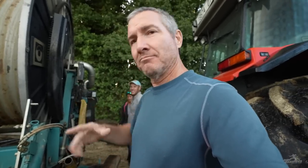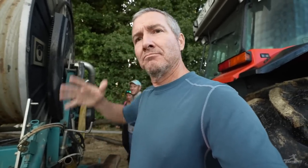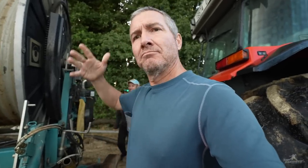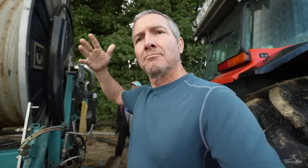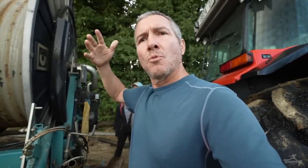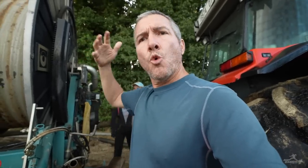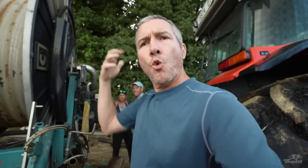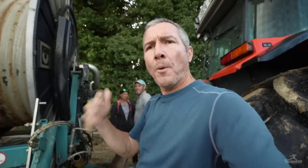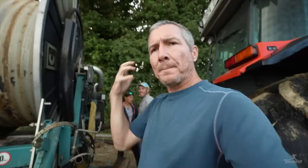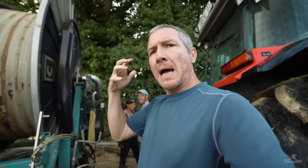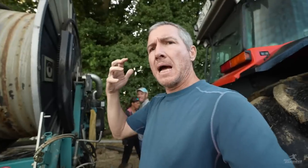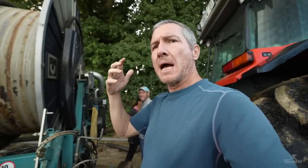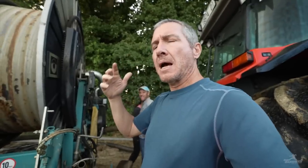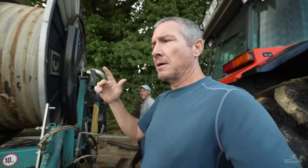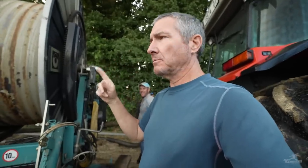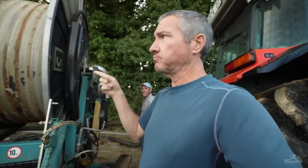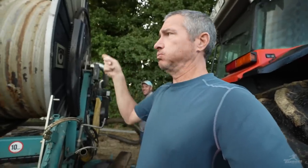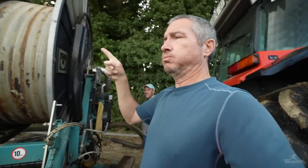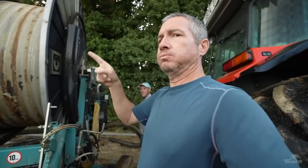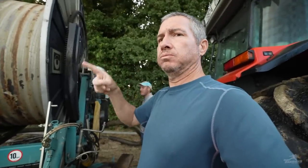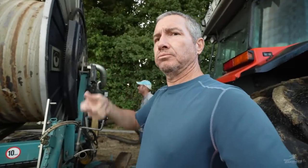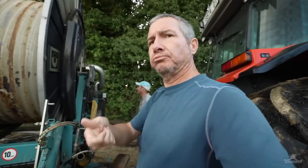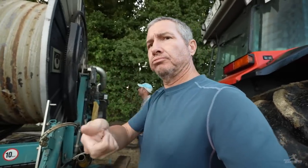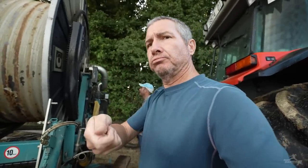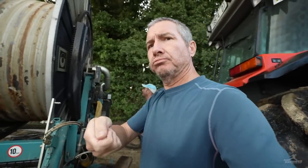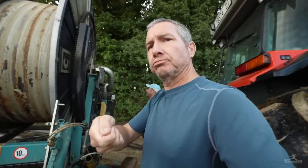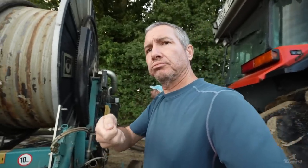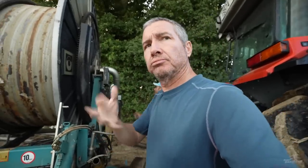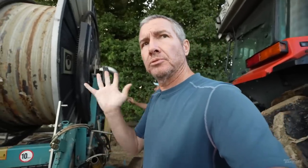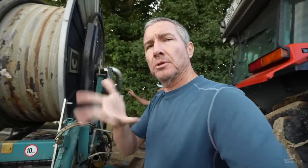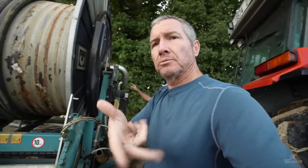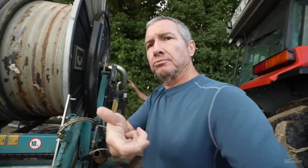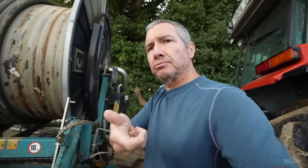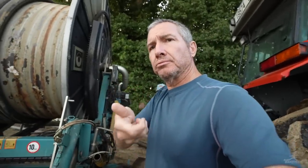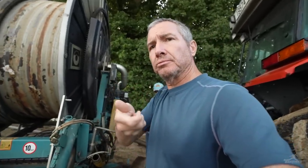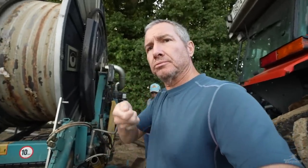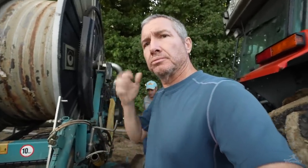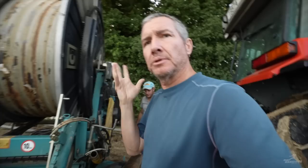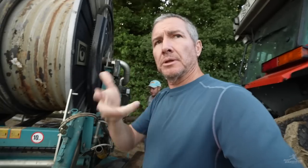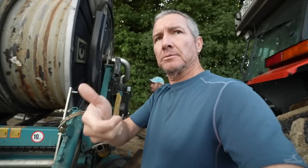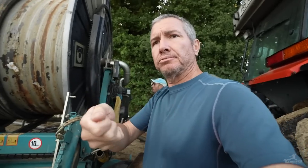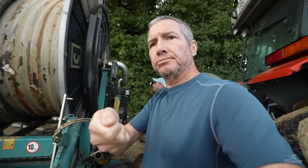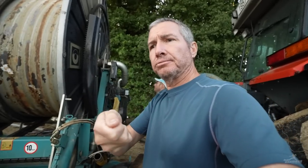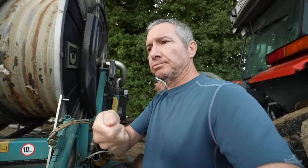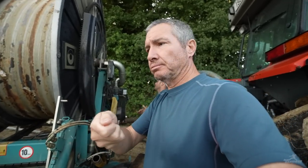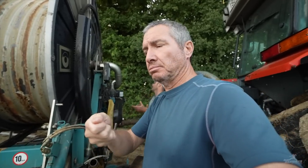it turns and pulls little by little.